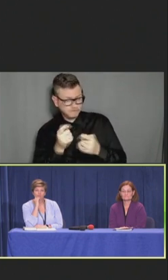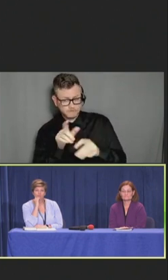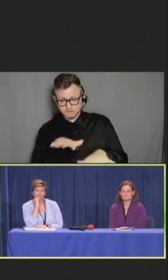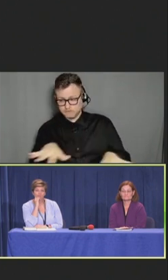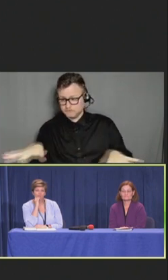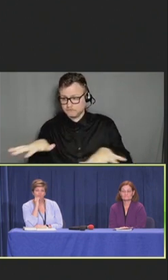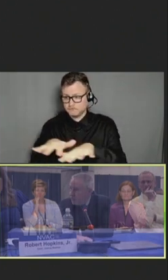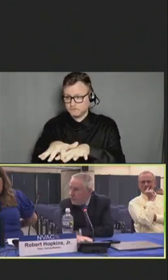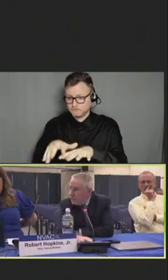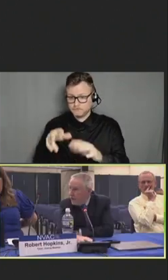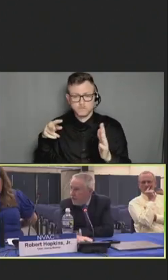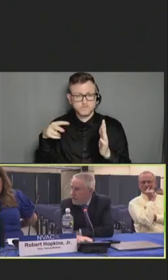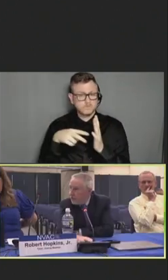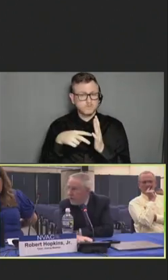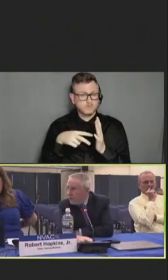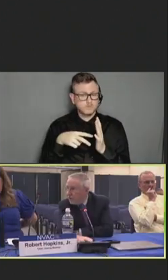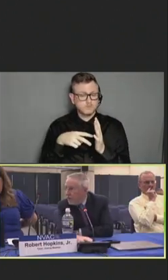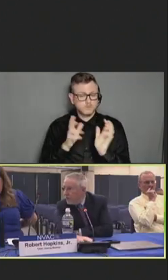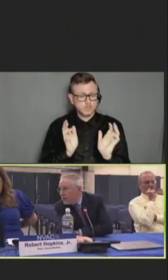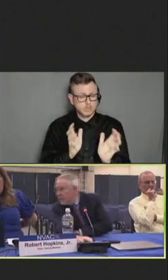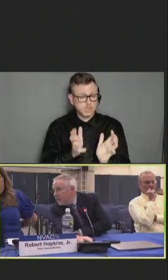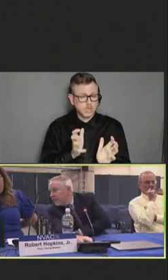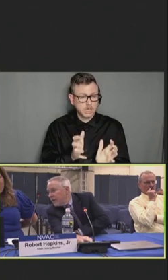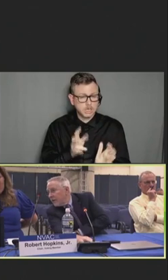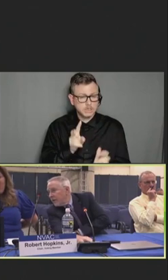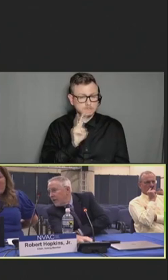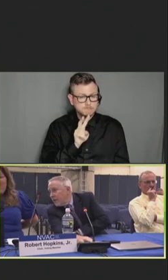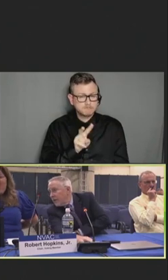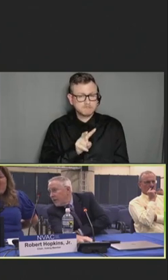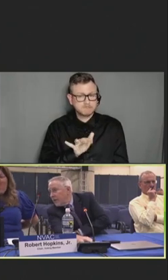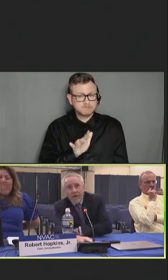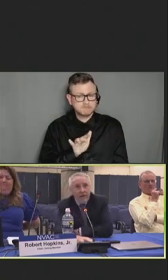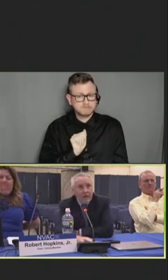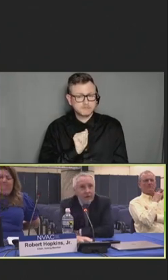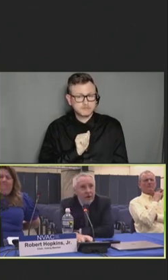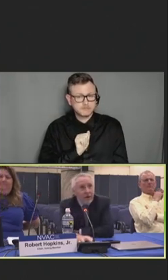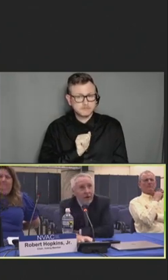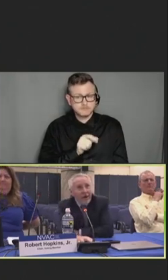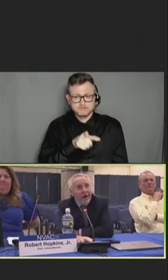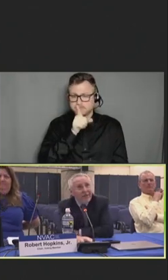Let me look at the chat. Just a moment. None online.